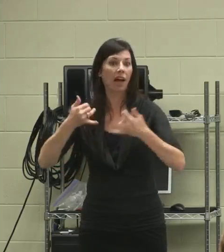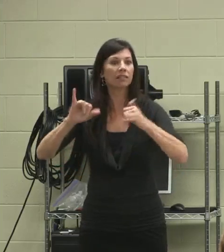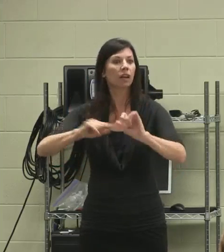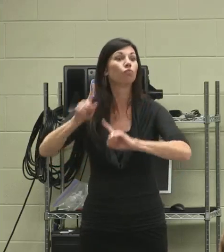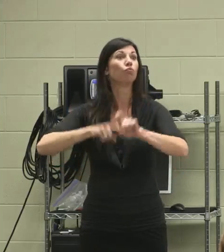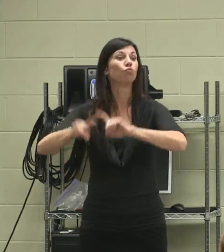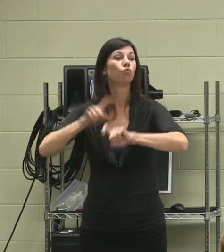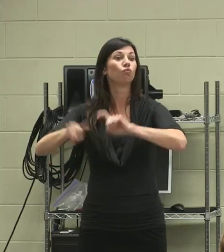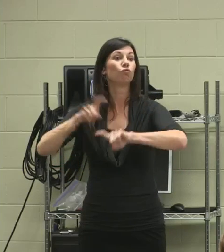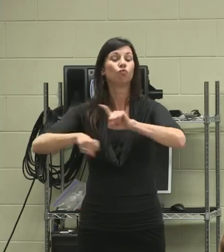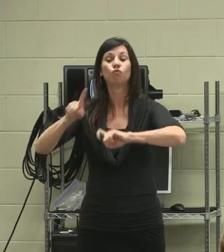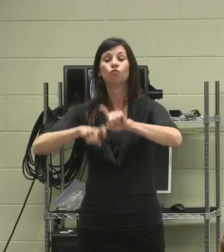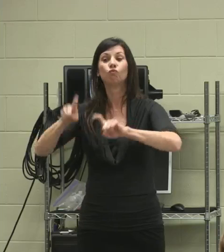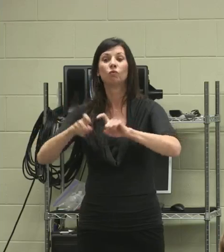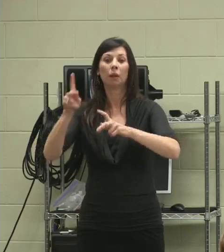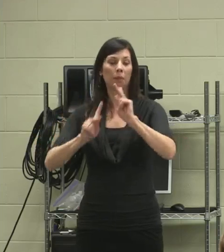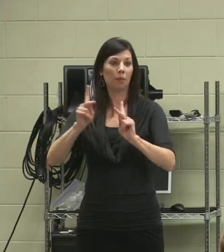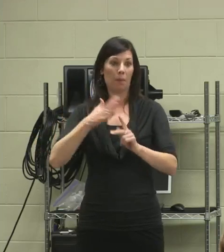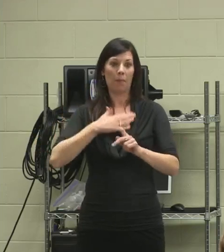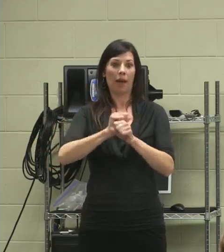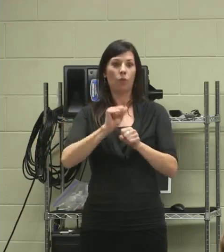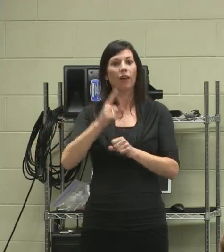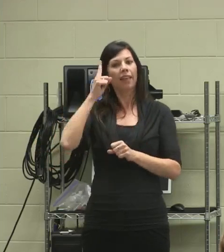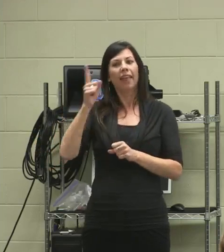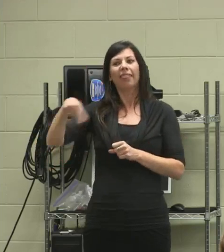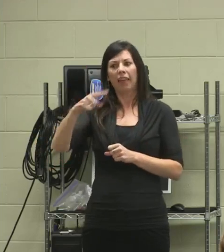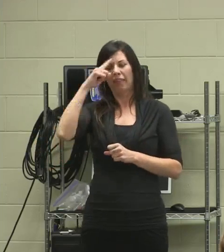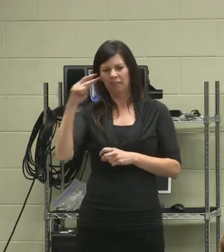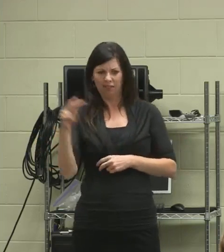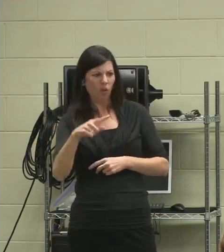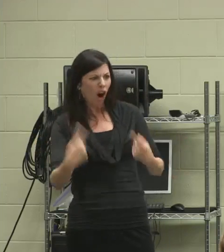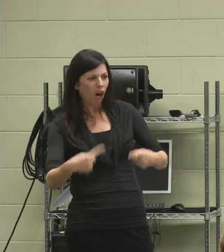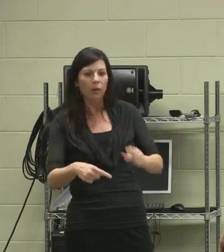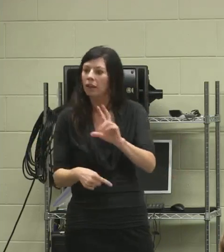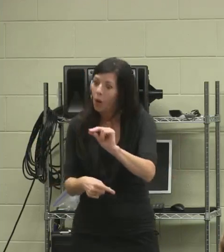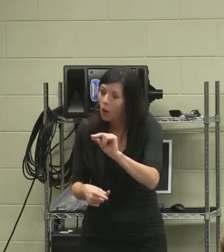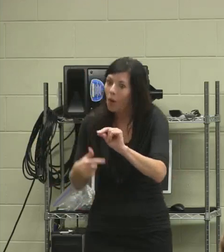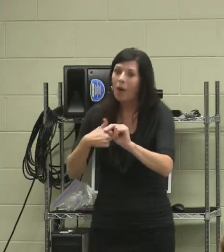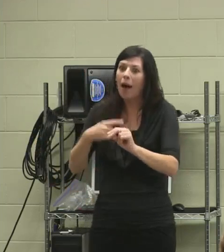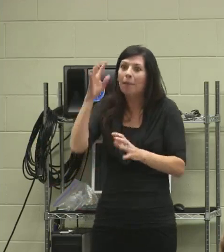People think of it at my work as arguing, but really I'm still confused.